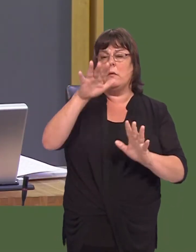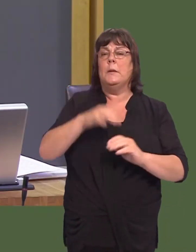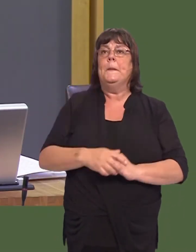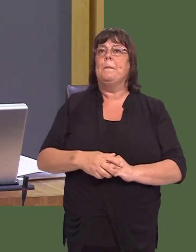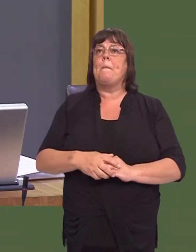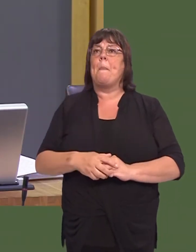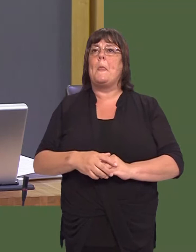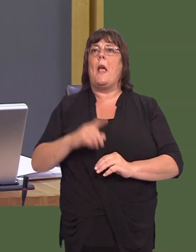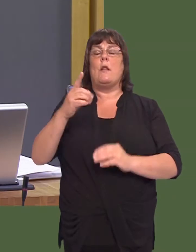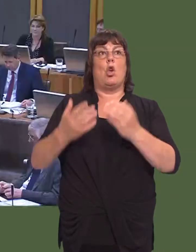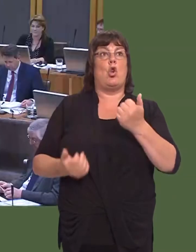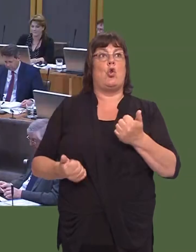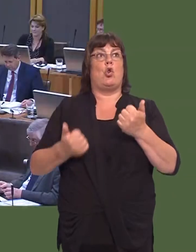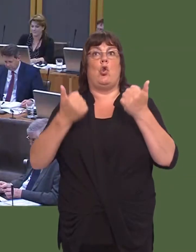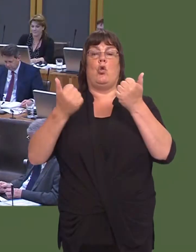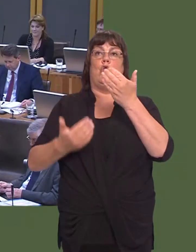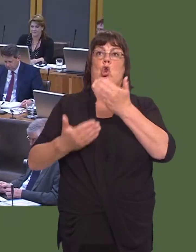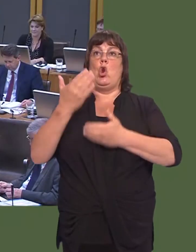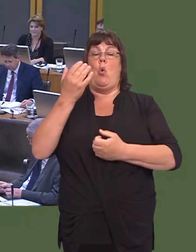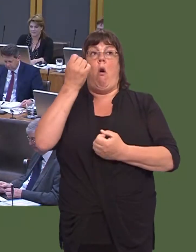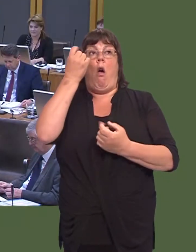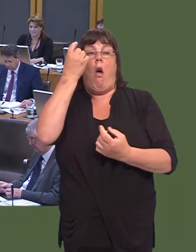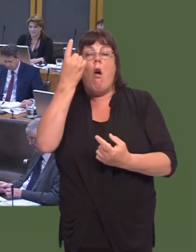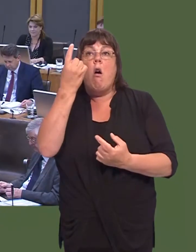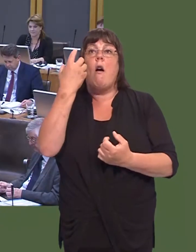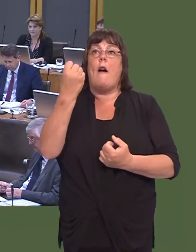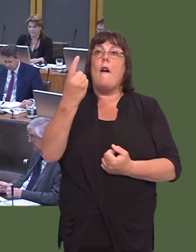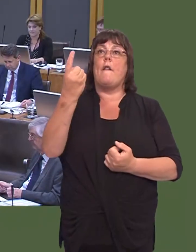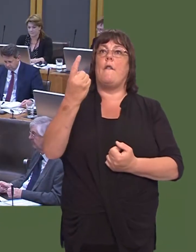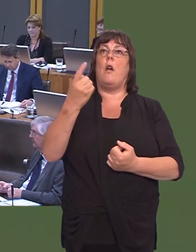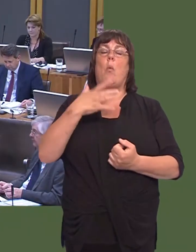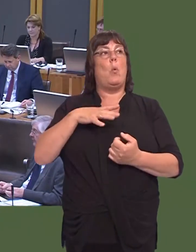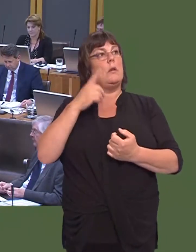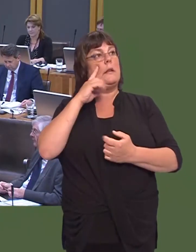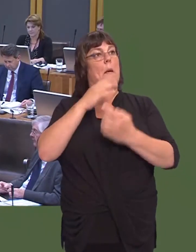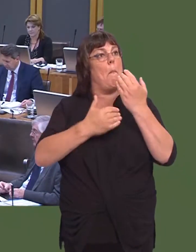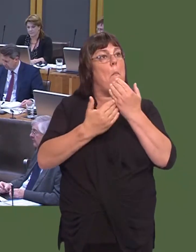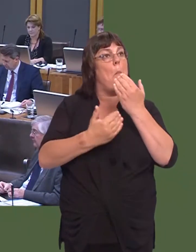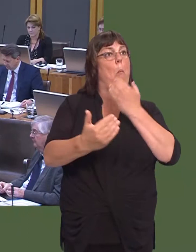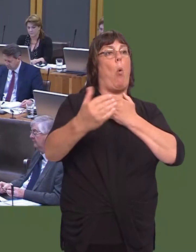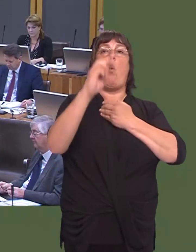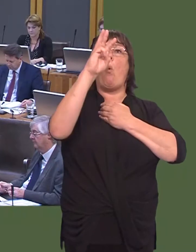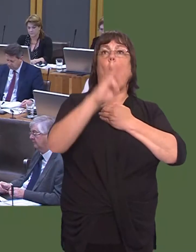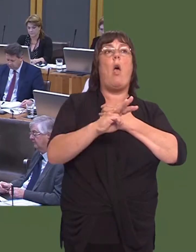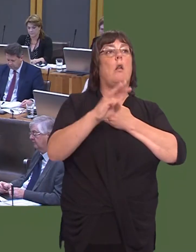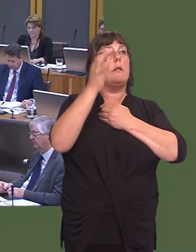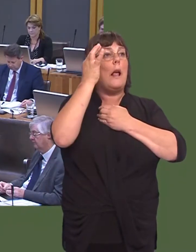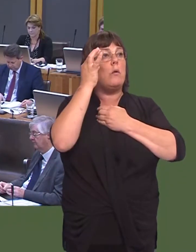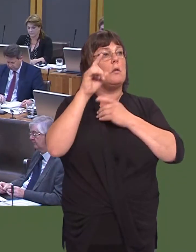But itís an innovative approach thatís been taken in Flintshire. We want to see more of that approach across the whole of Wales.